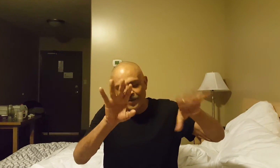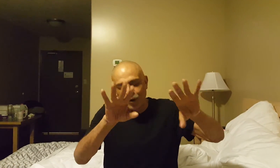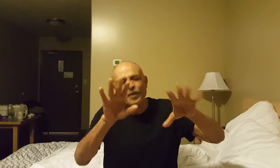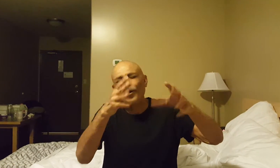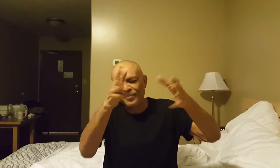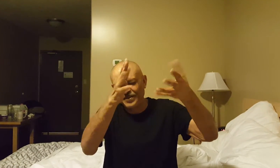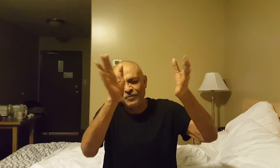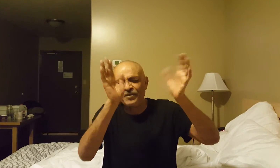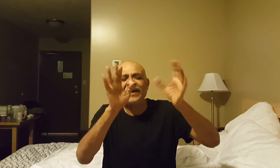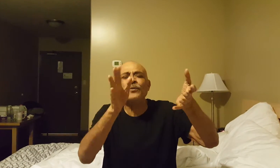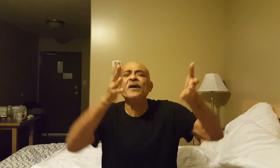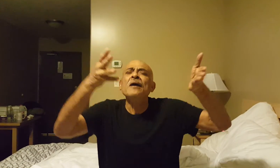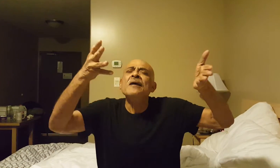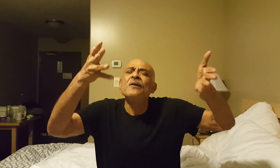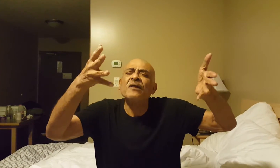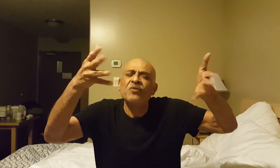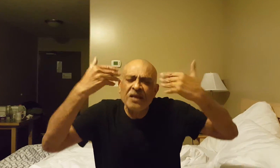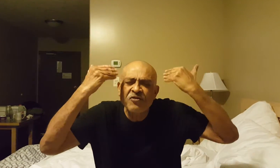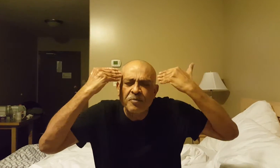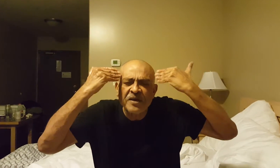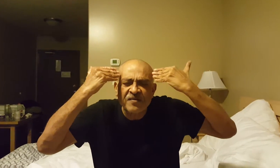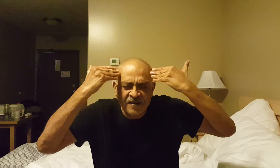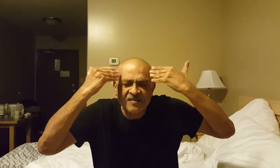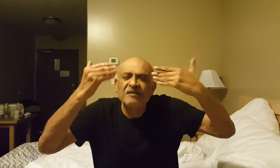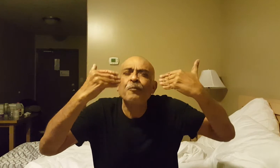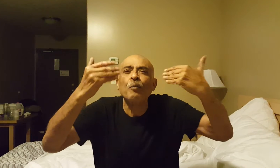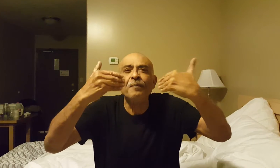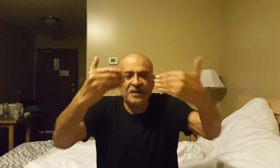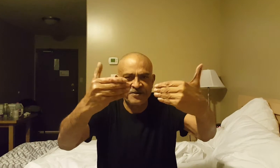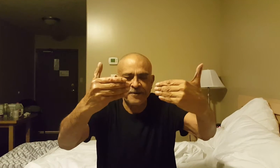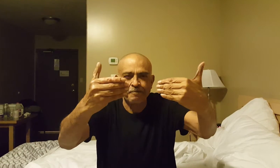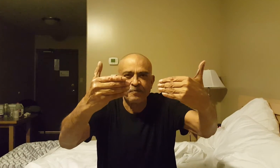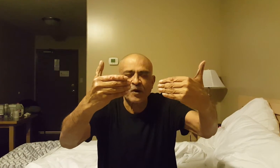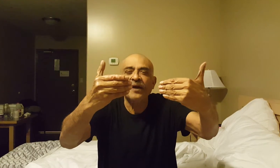the moment, or just keep it there anyway. The thing to me is this: it's a probability. Okay?